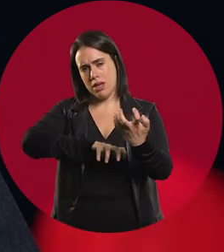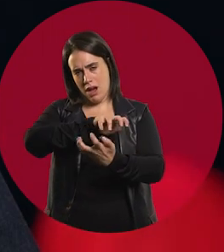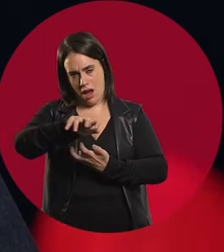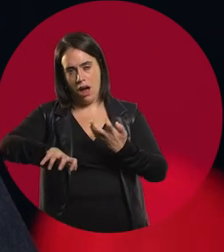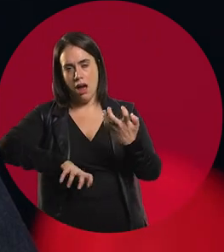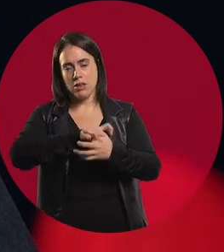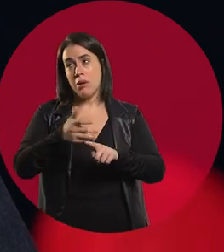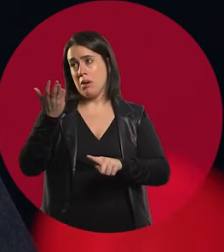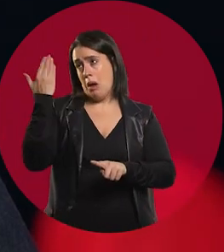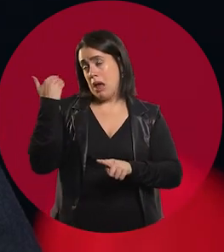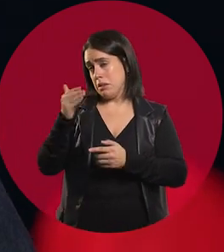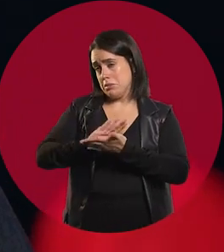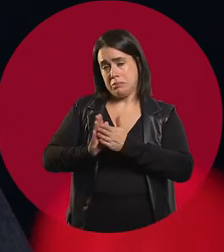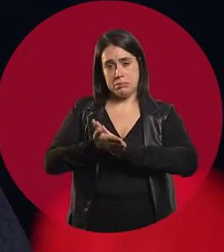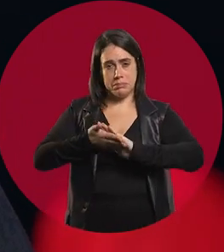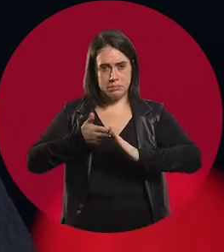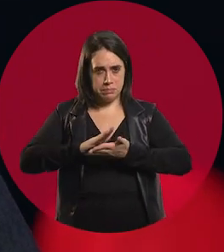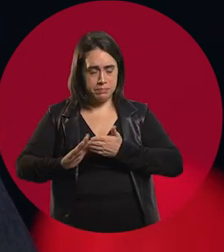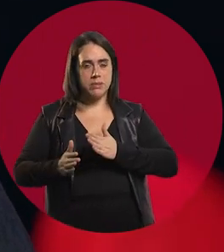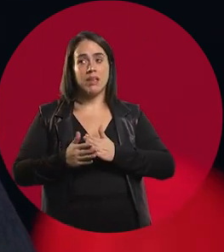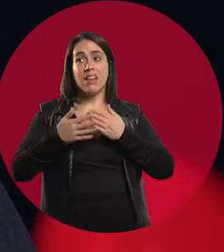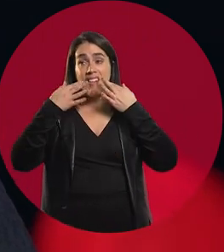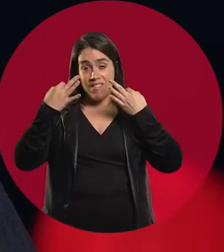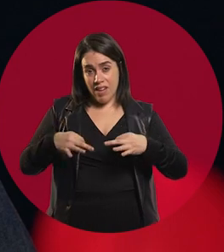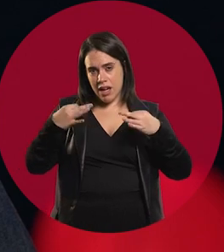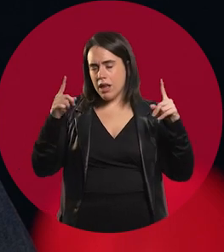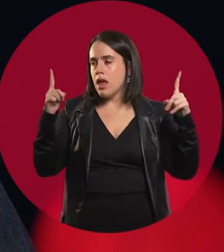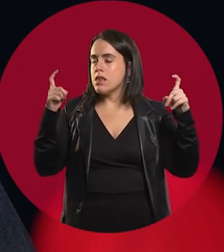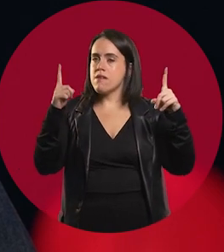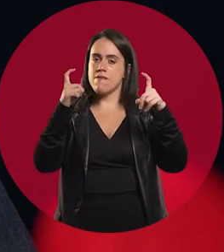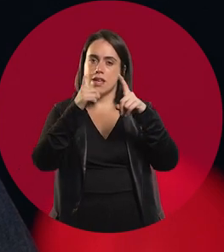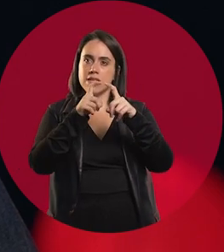And it's exceedingly difficult to me, very difficult, to try